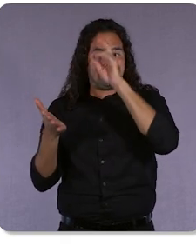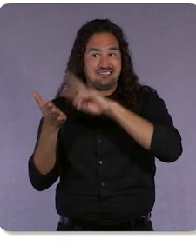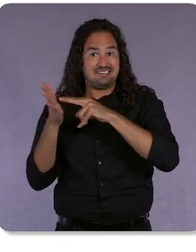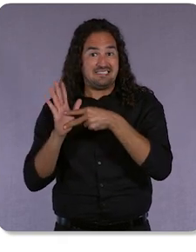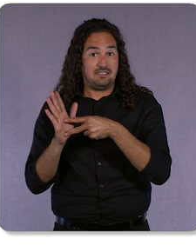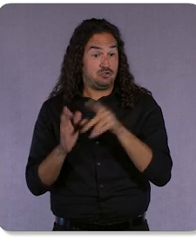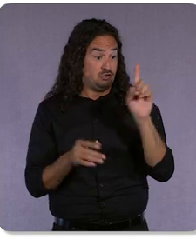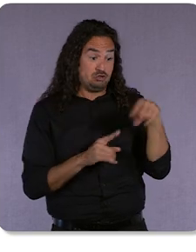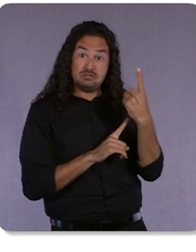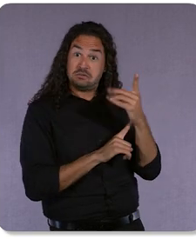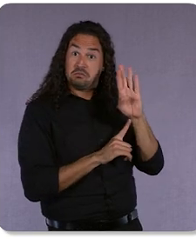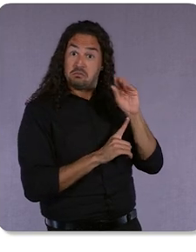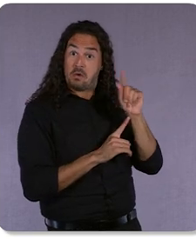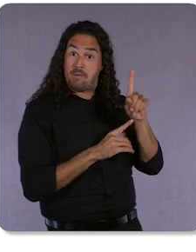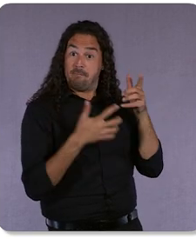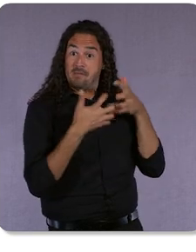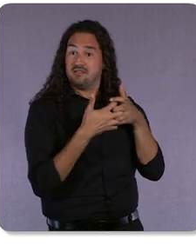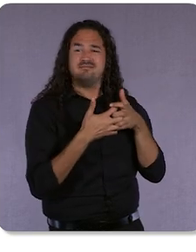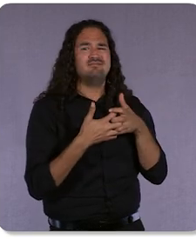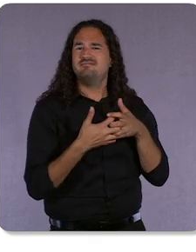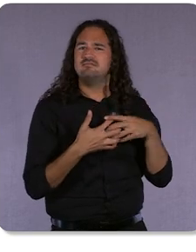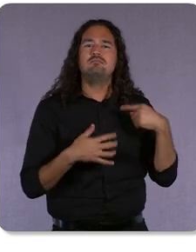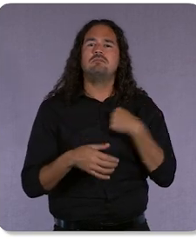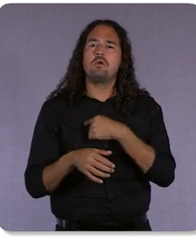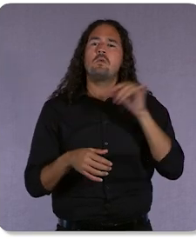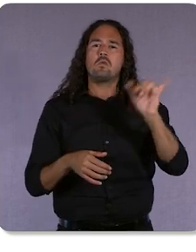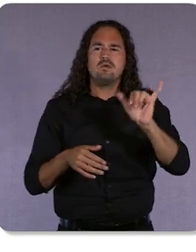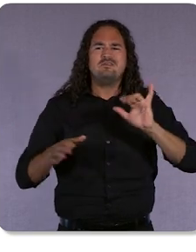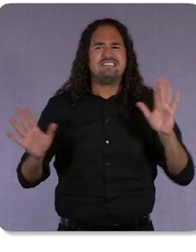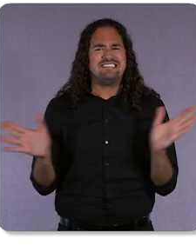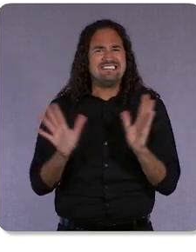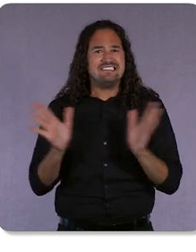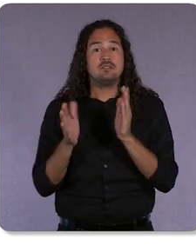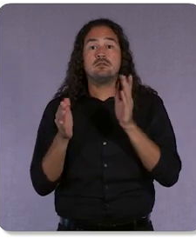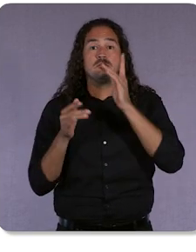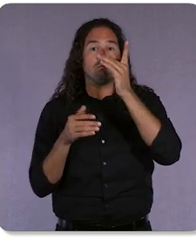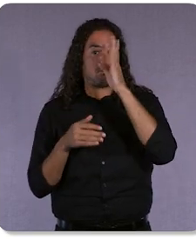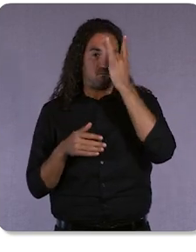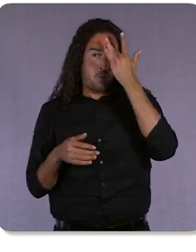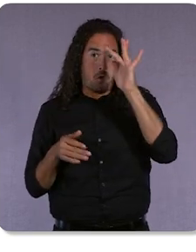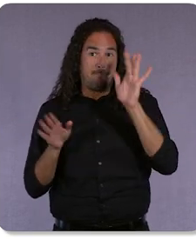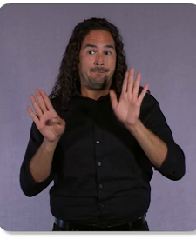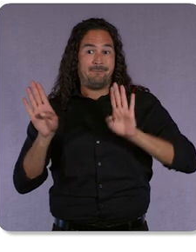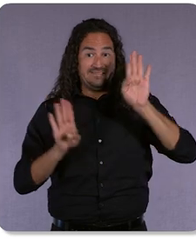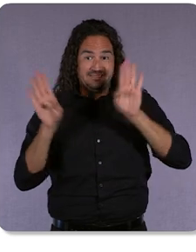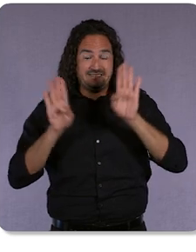that we drive value even through Smart Bidding. If you look under the hood, what you see is that